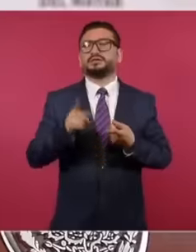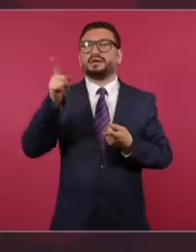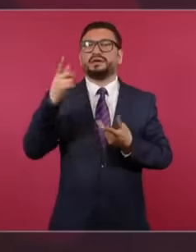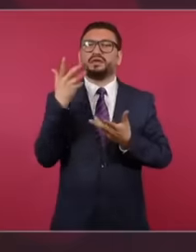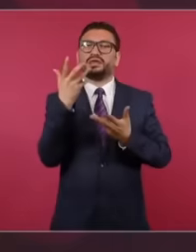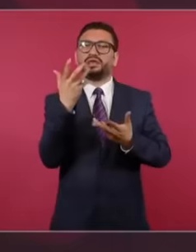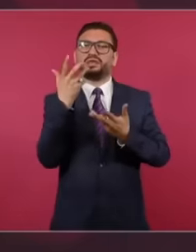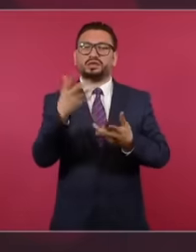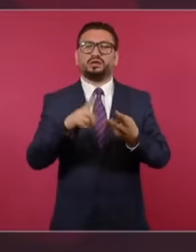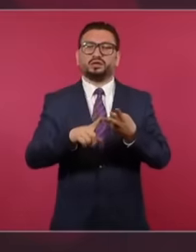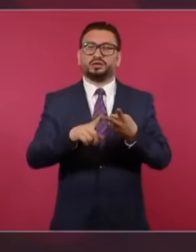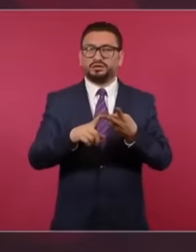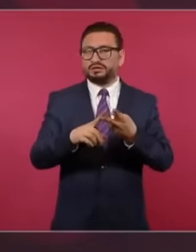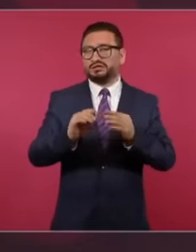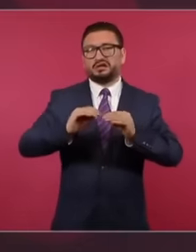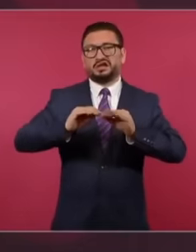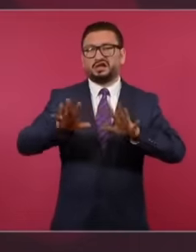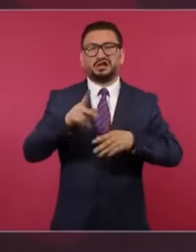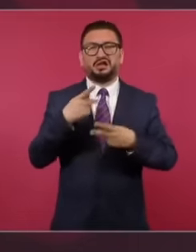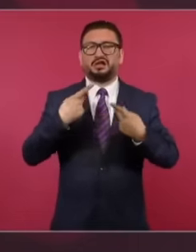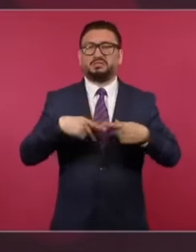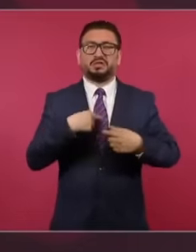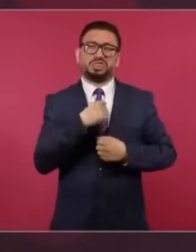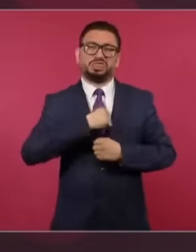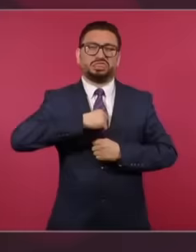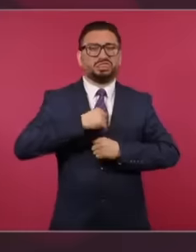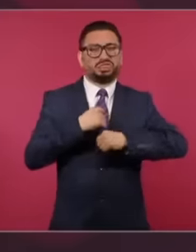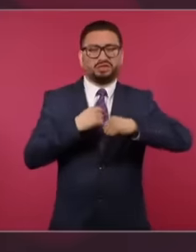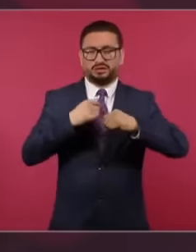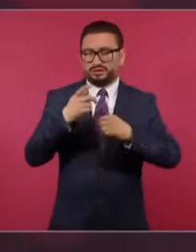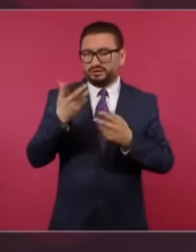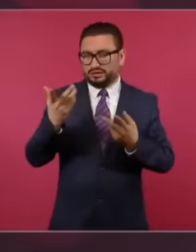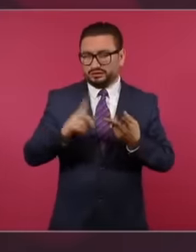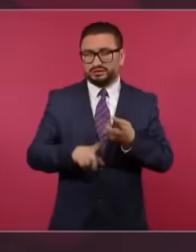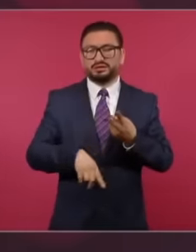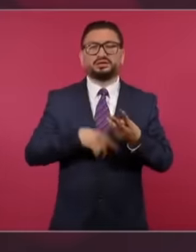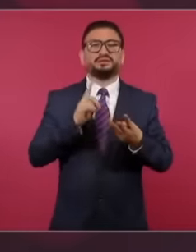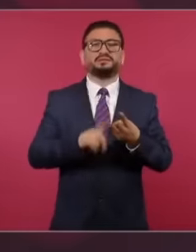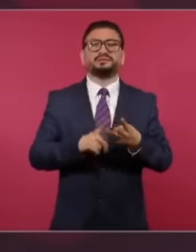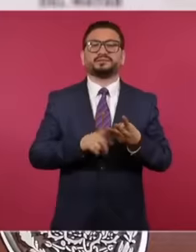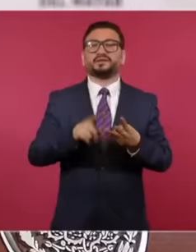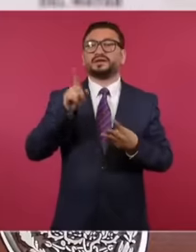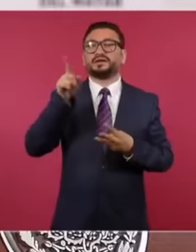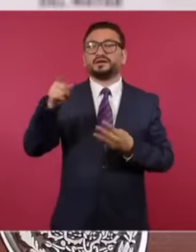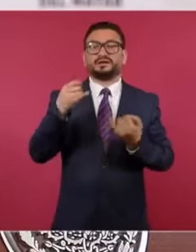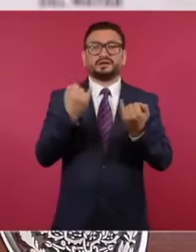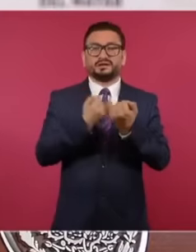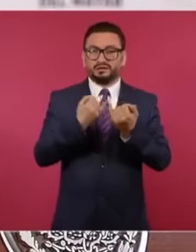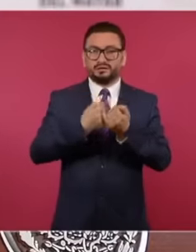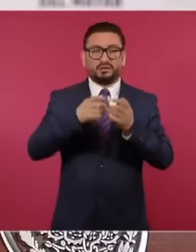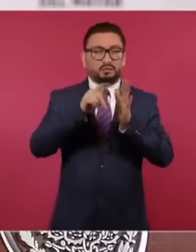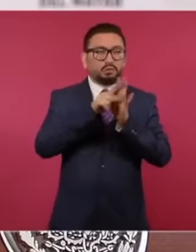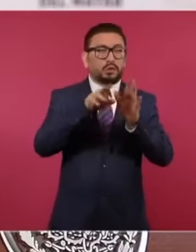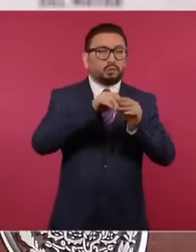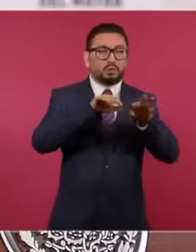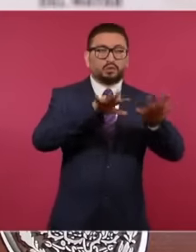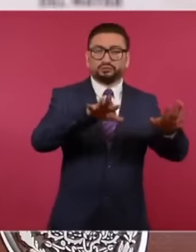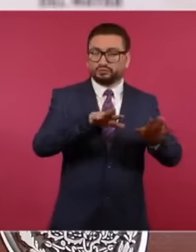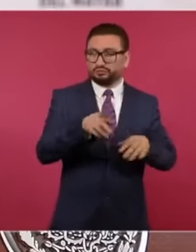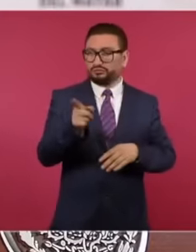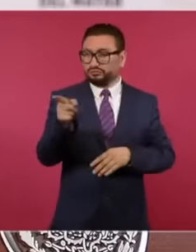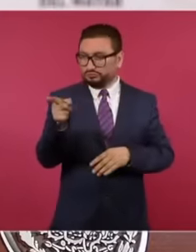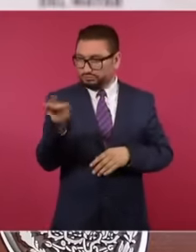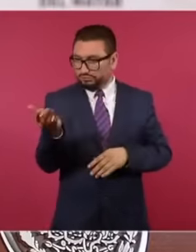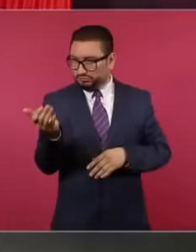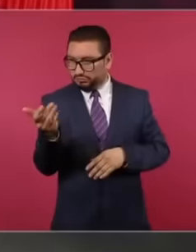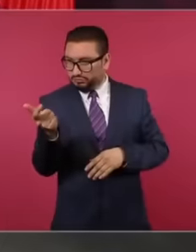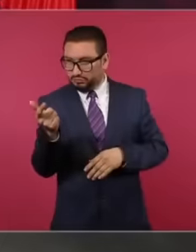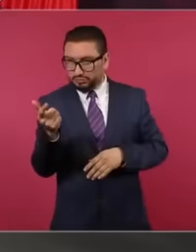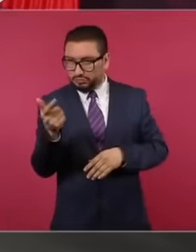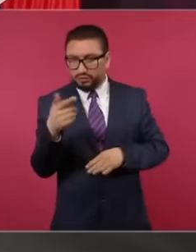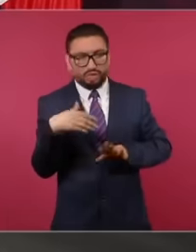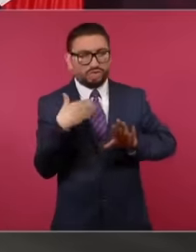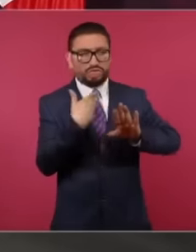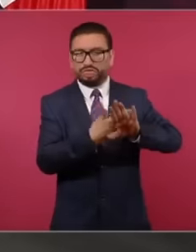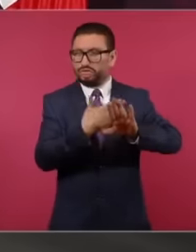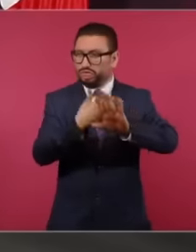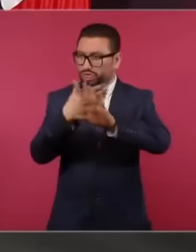dedicated to influence peddling the outlet is for extortion the outlet is for extortion to